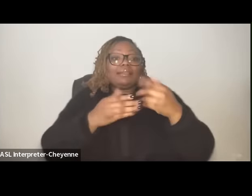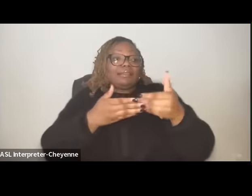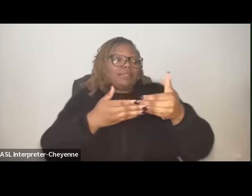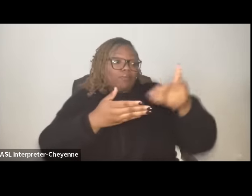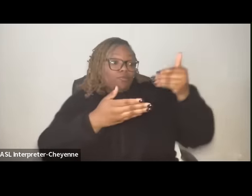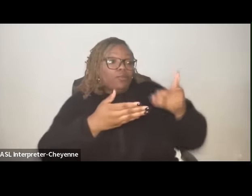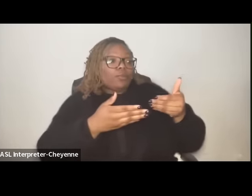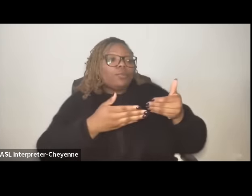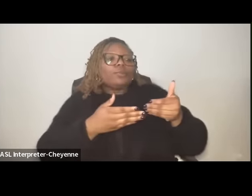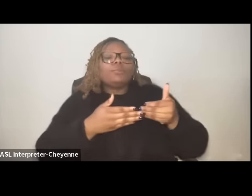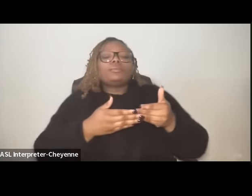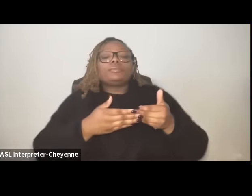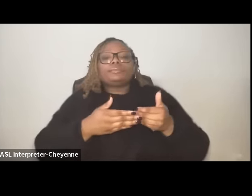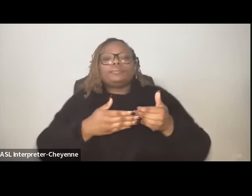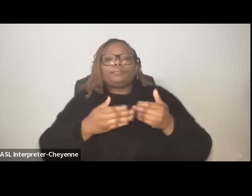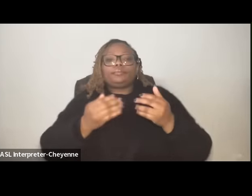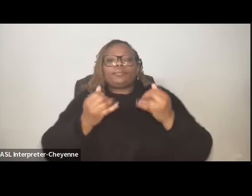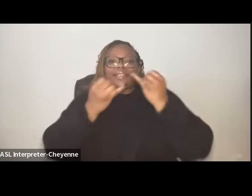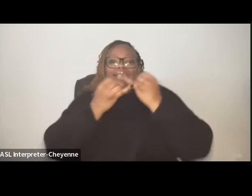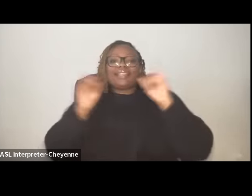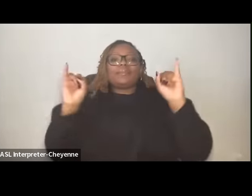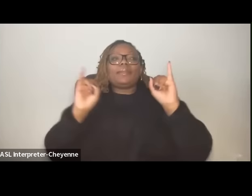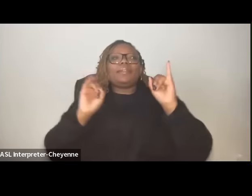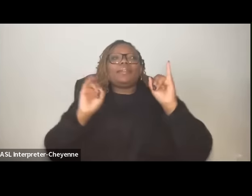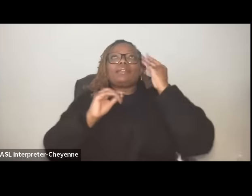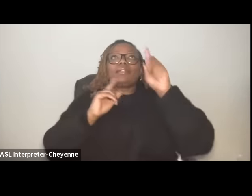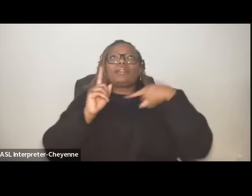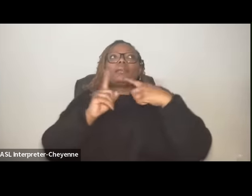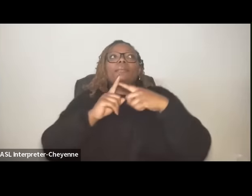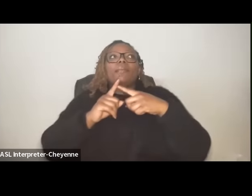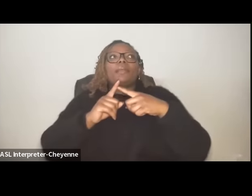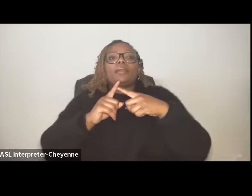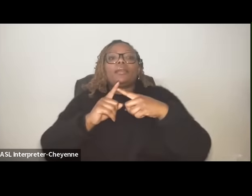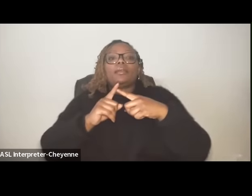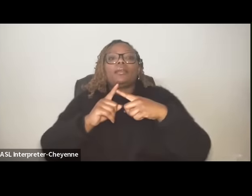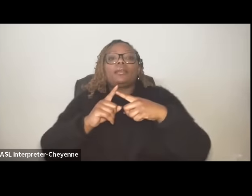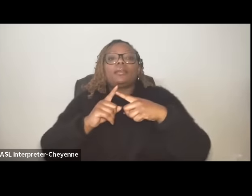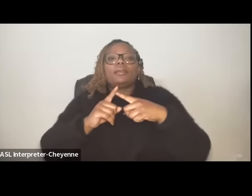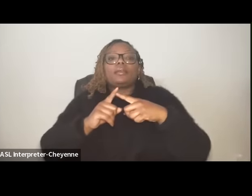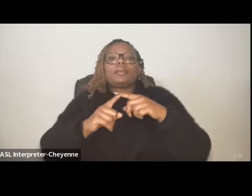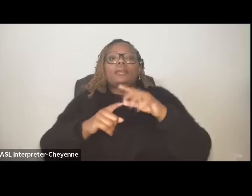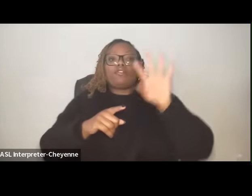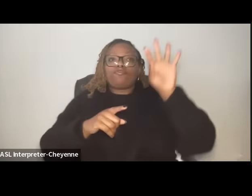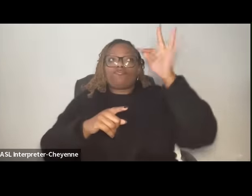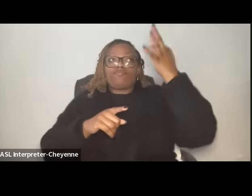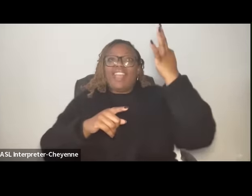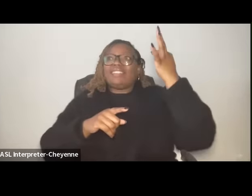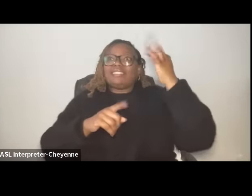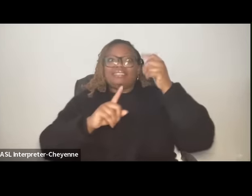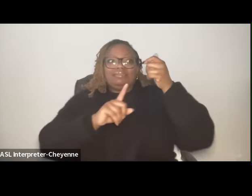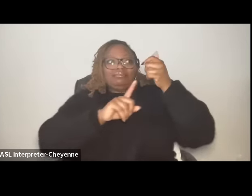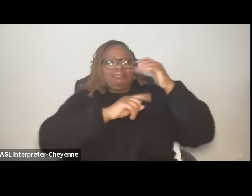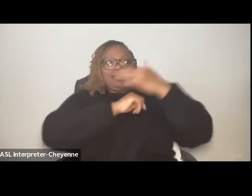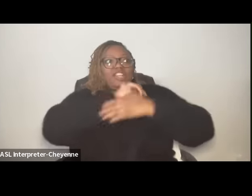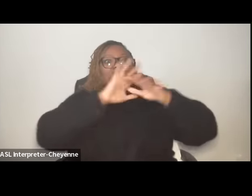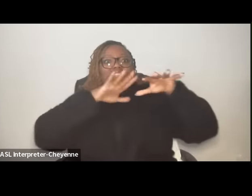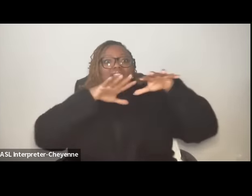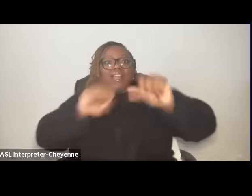um Independence is to think about French as a colonizer who was able to extract so much